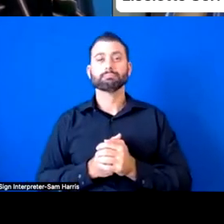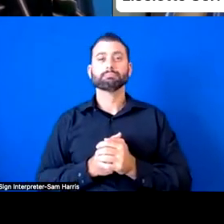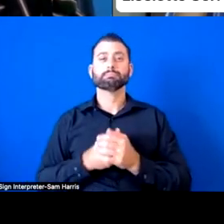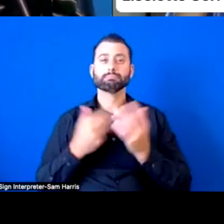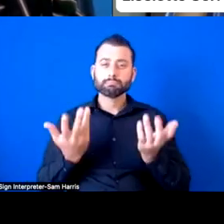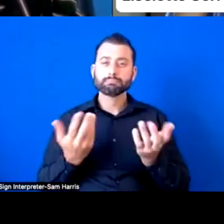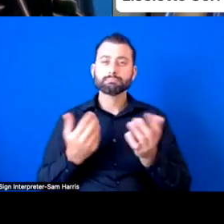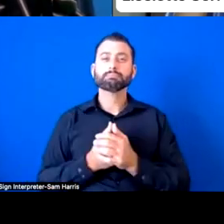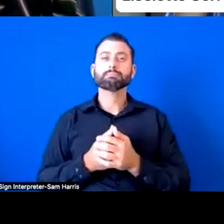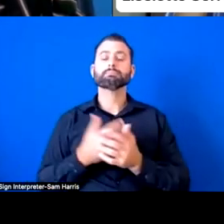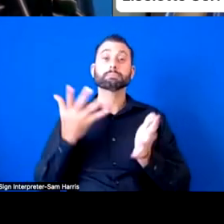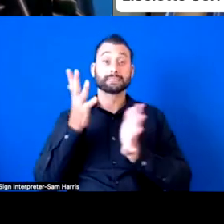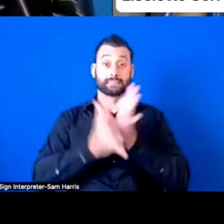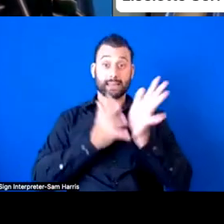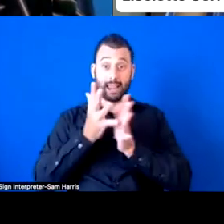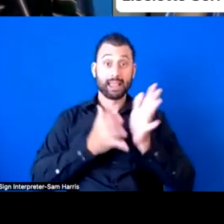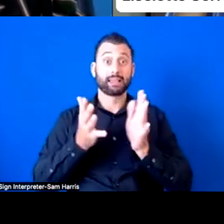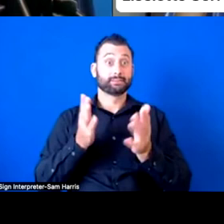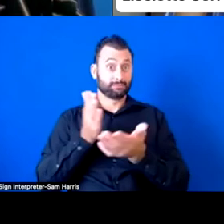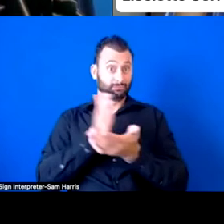at hand to assist if there are any problems.